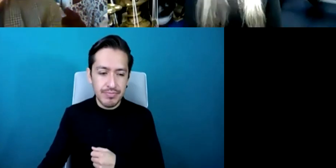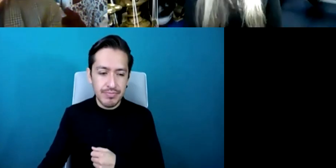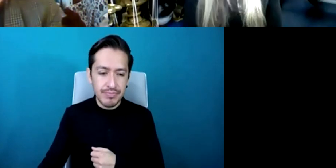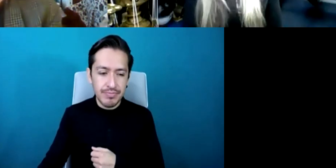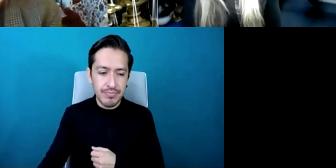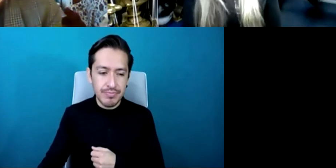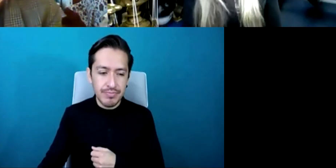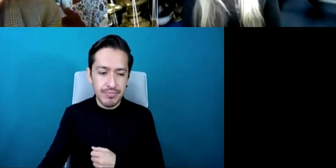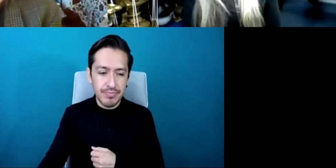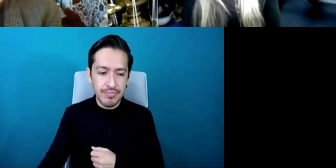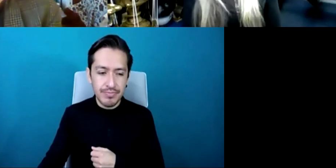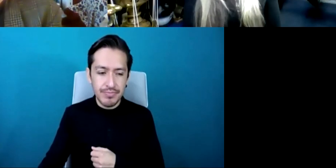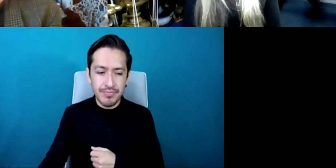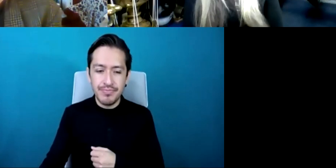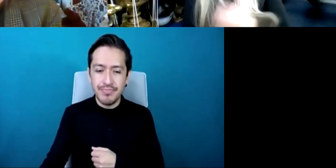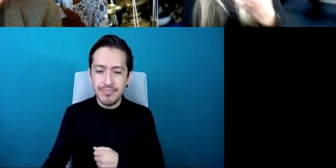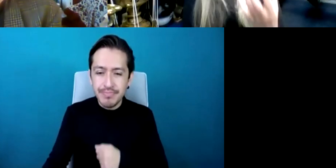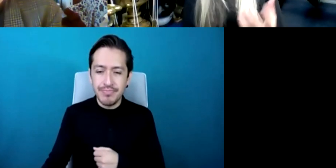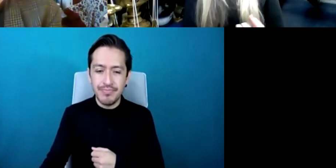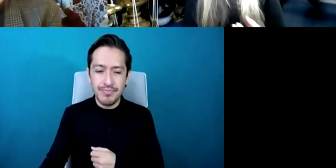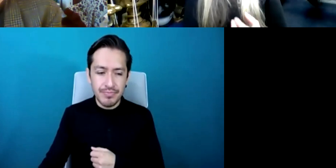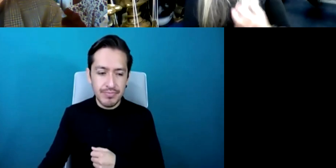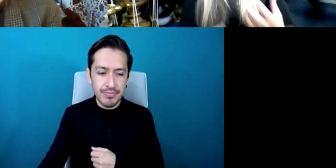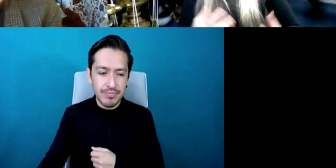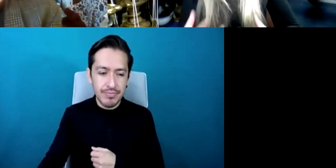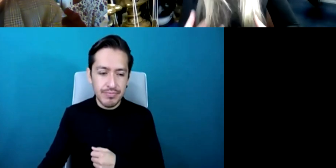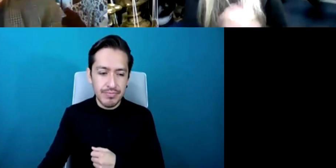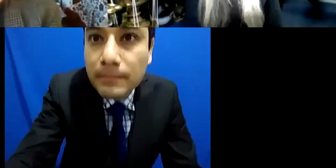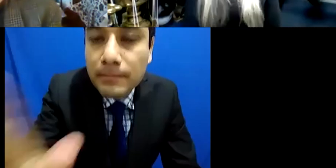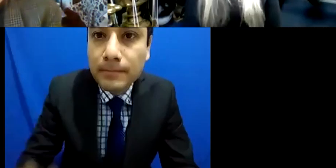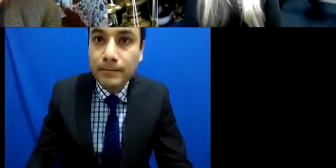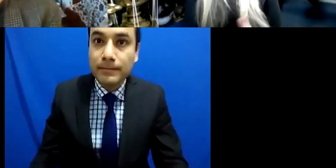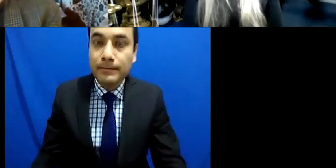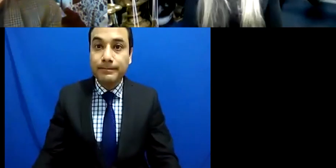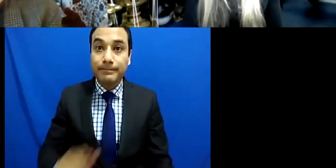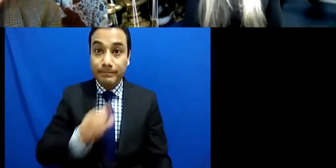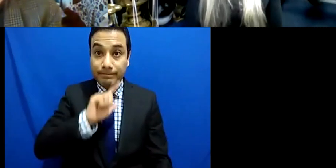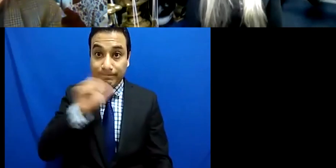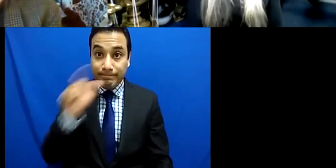possibilities arise and new ways of communication engagement and appreciation come to the fore